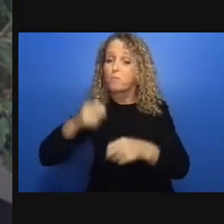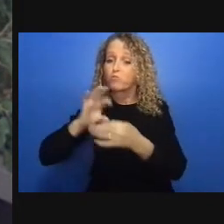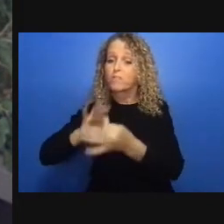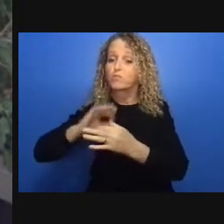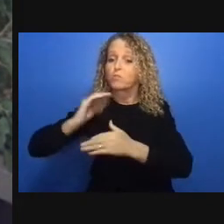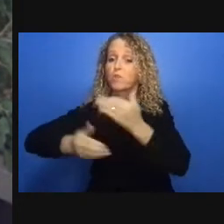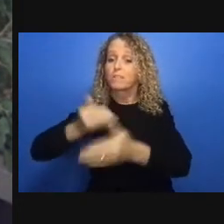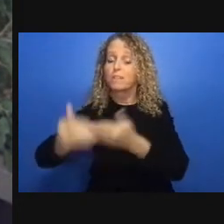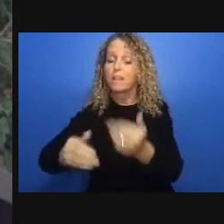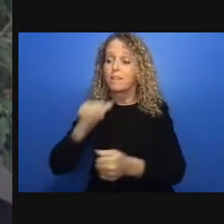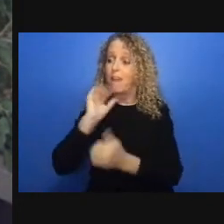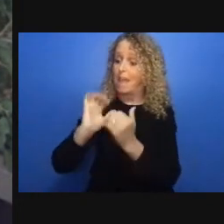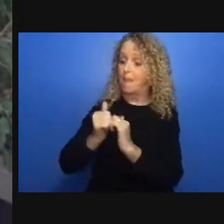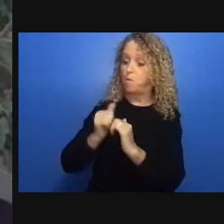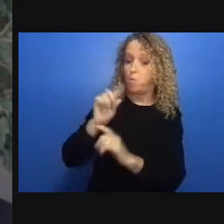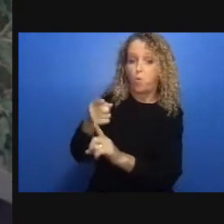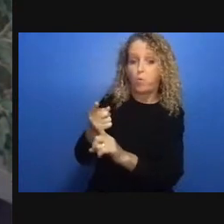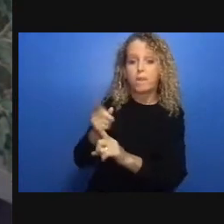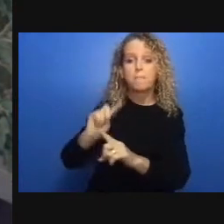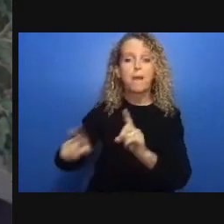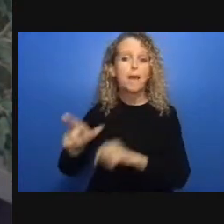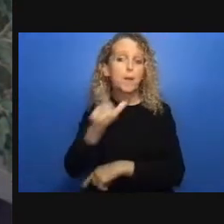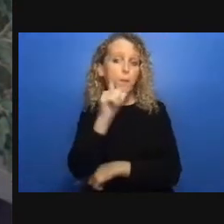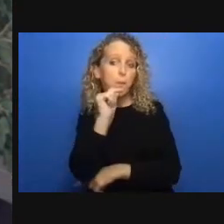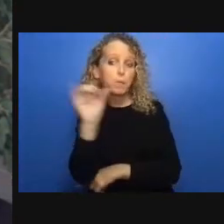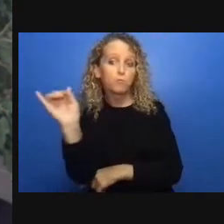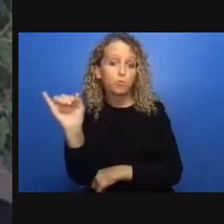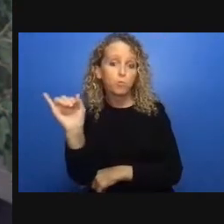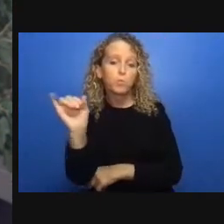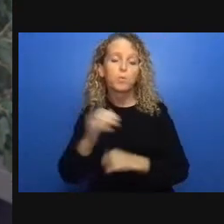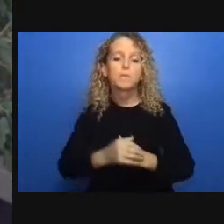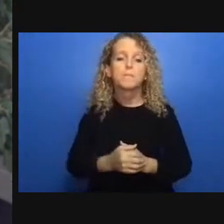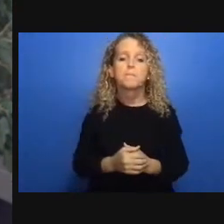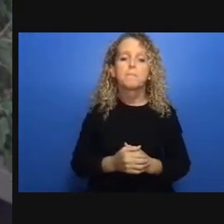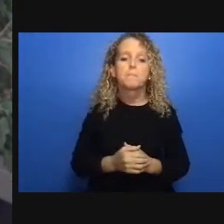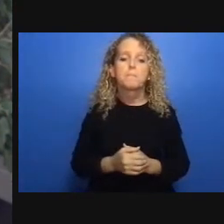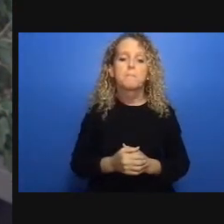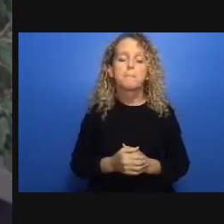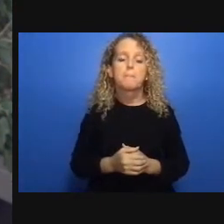of Nova Scotia's provincial incarcerated population was released in about a two-week period